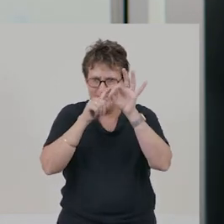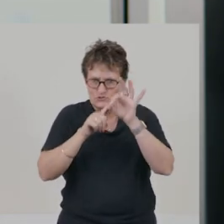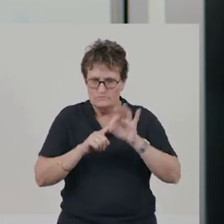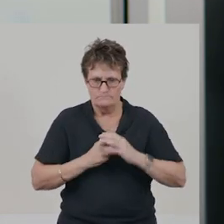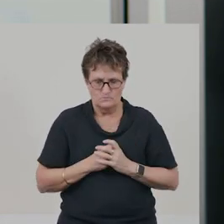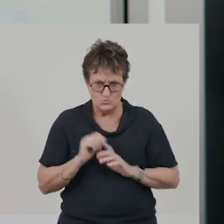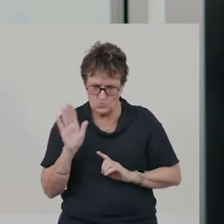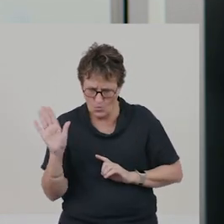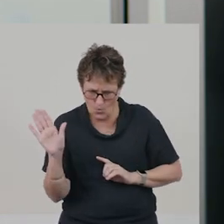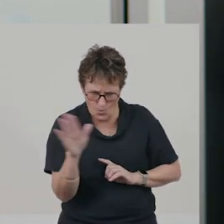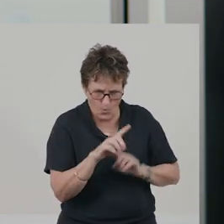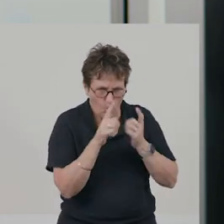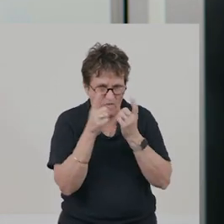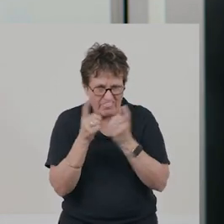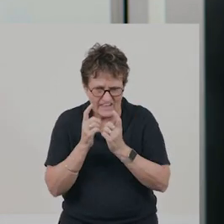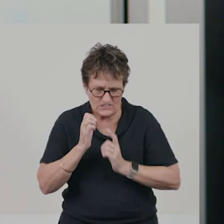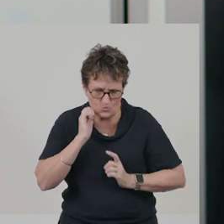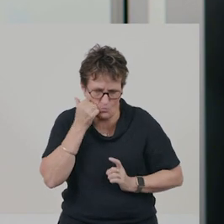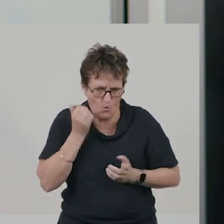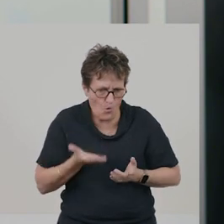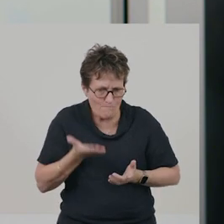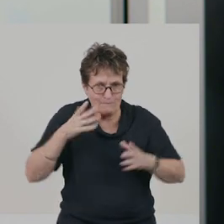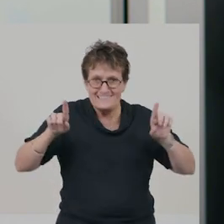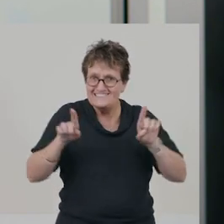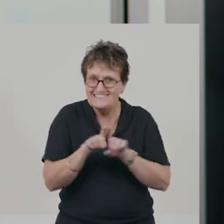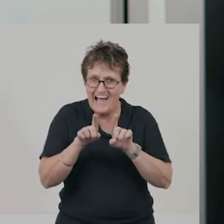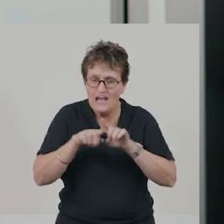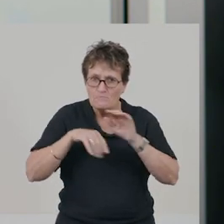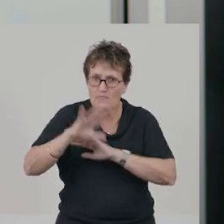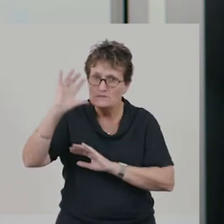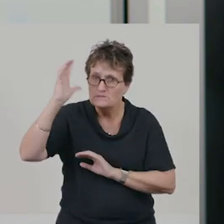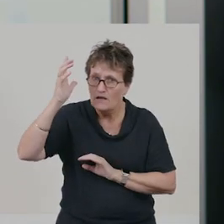Do all materials heat up the same amount in the sun?